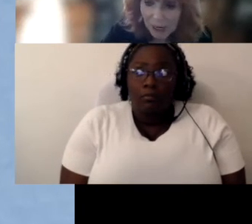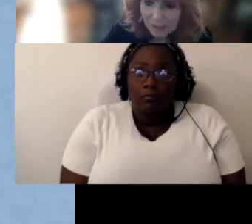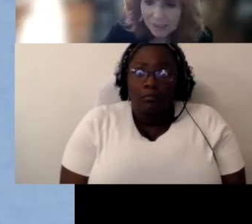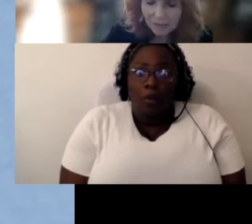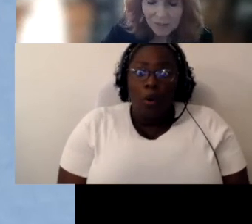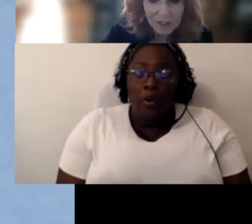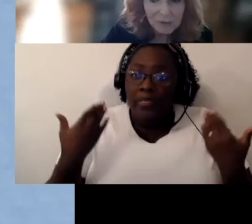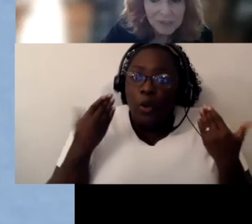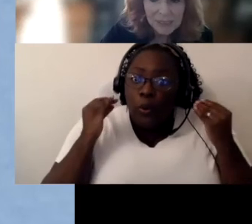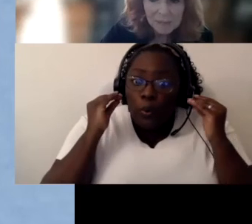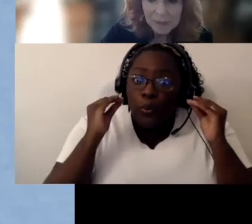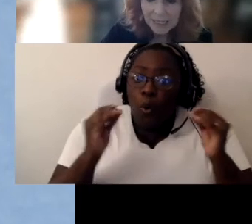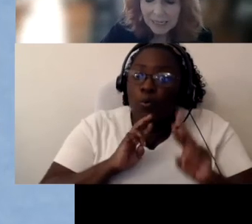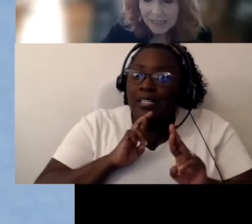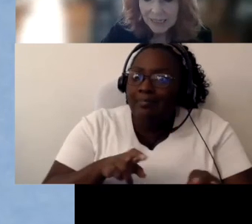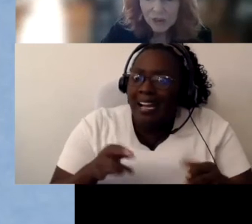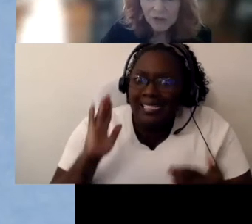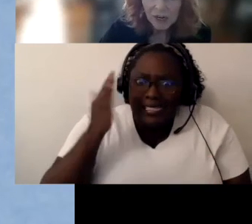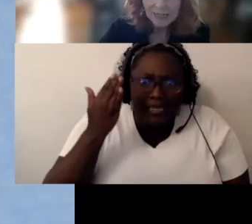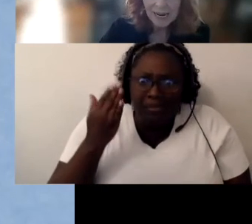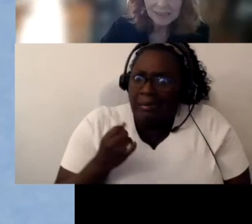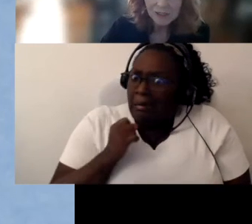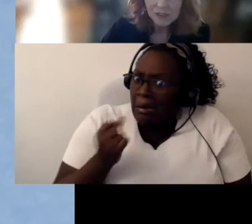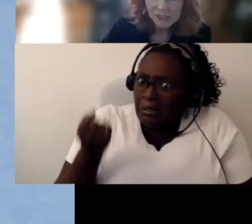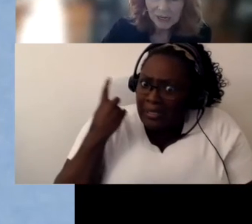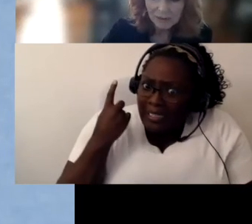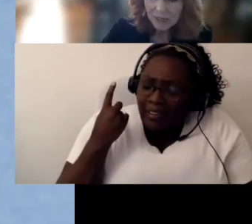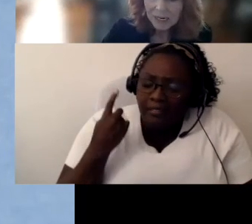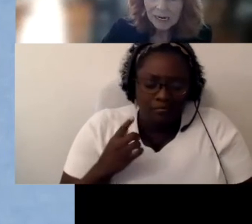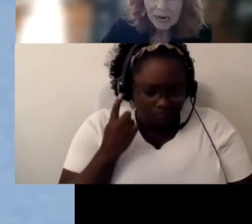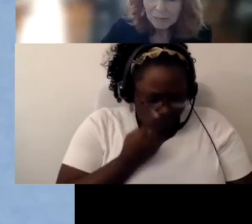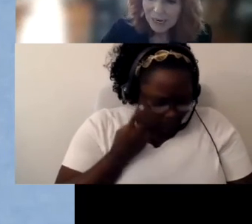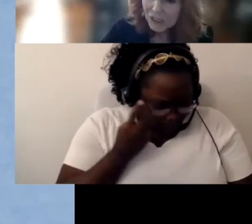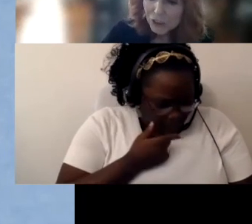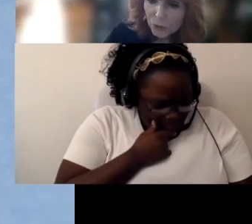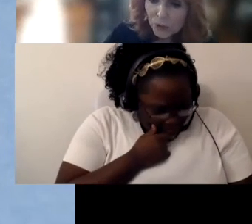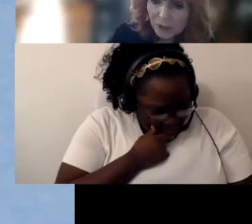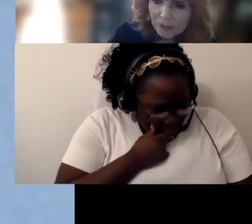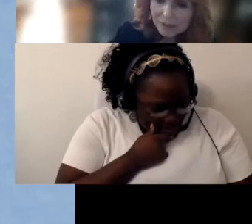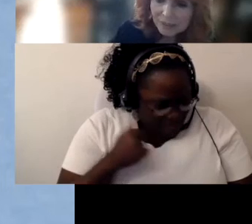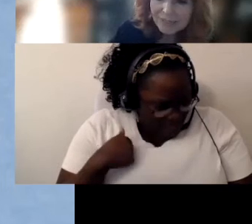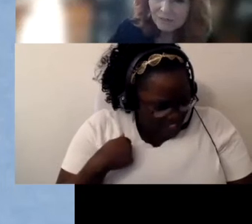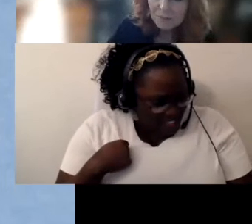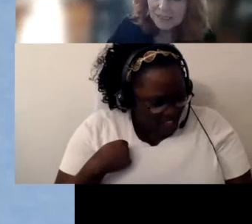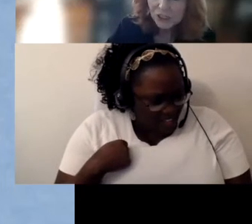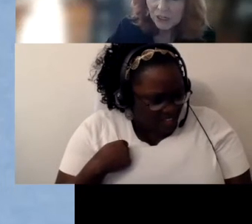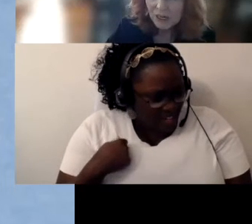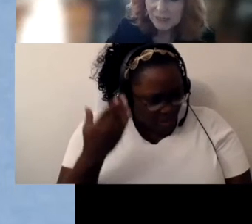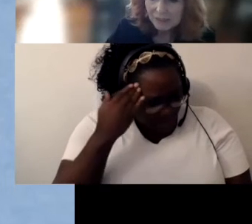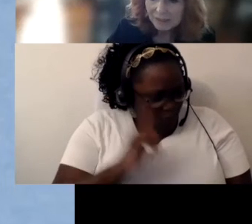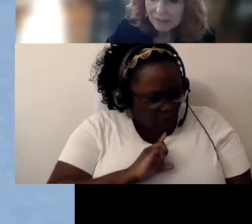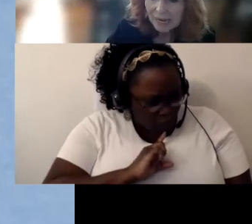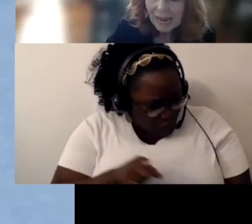to be getting it you’ve got to ask yourself. Am I sure that the information got in? How